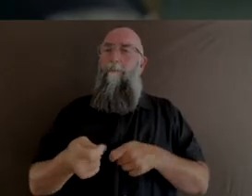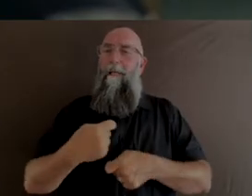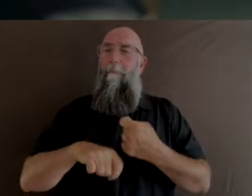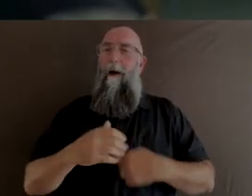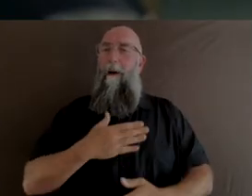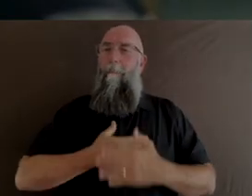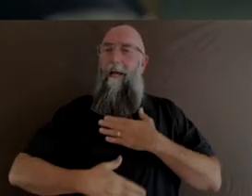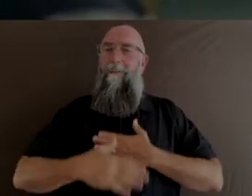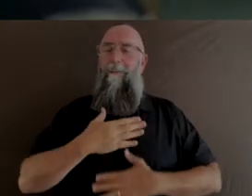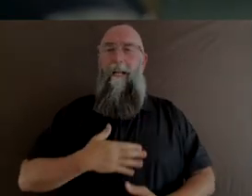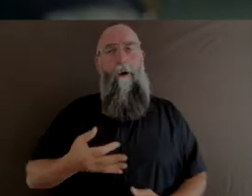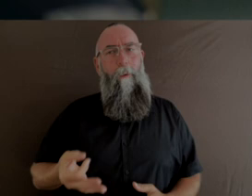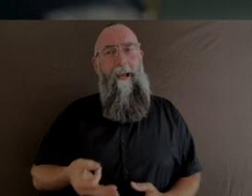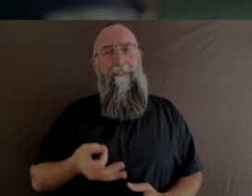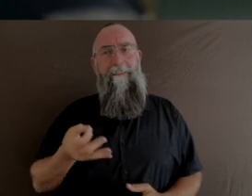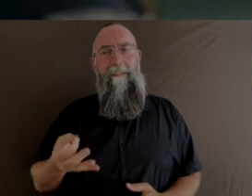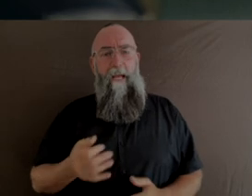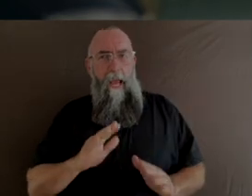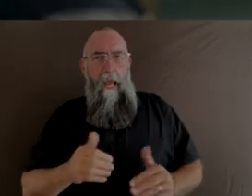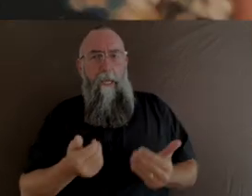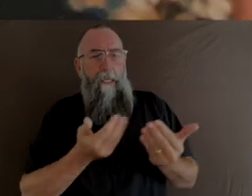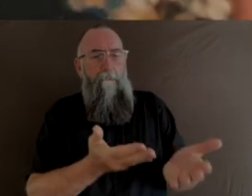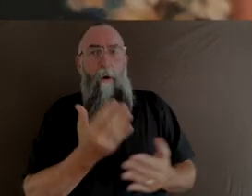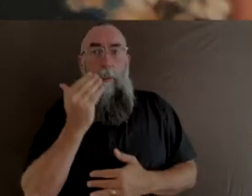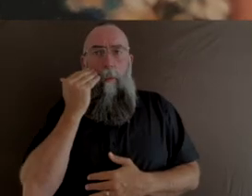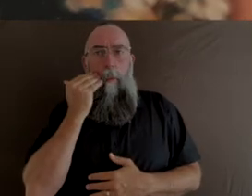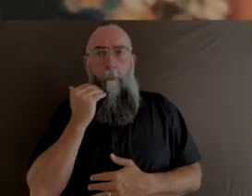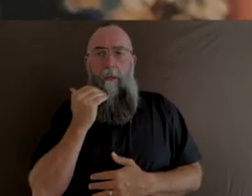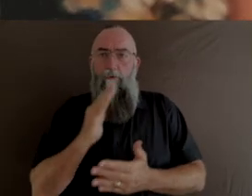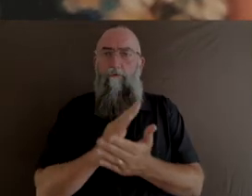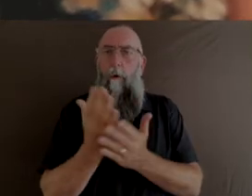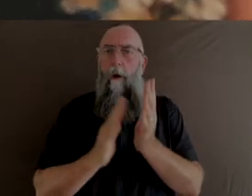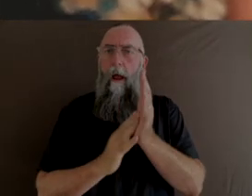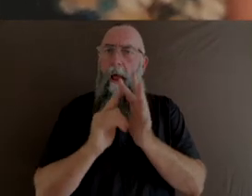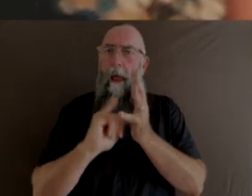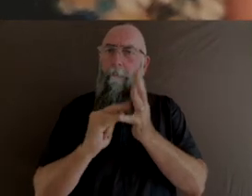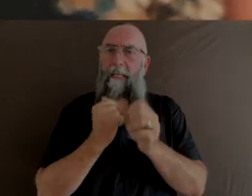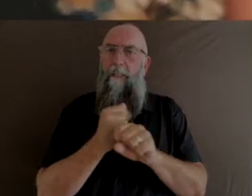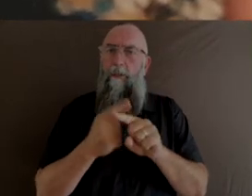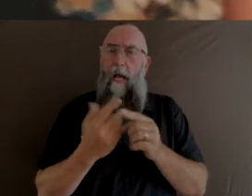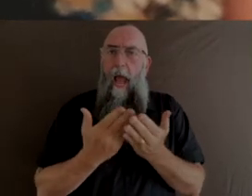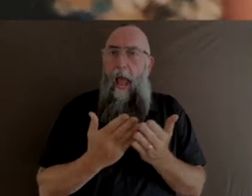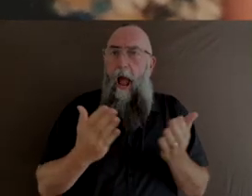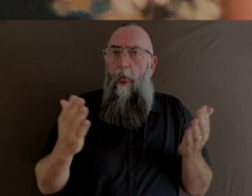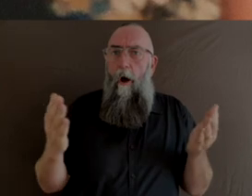To give a woman that implicit message that however long it takes you, I'm not going anywhere,